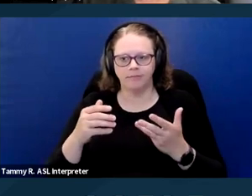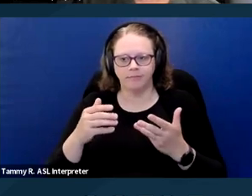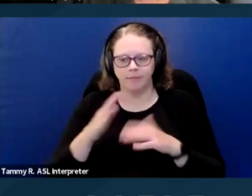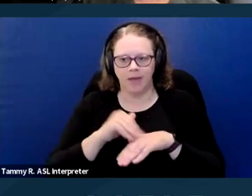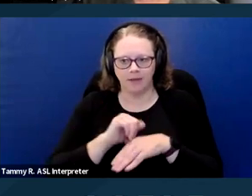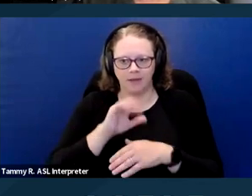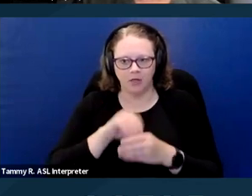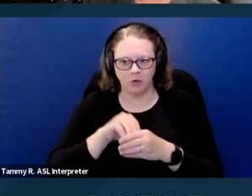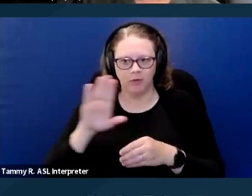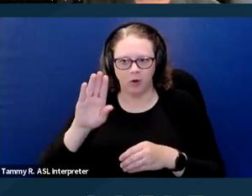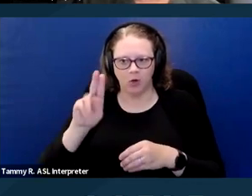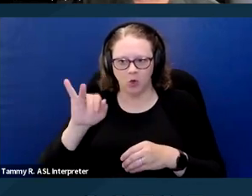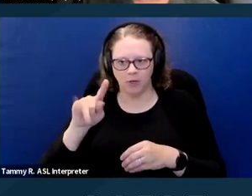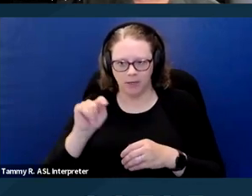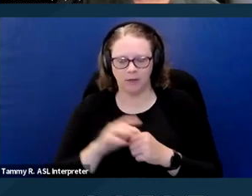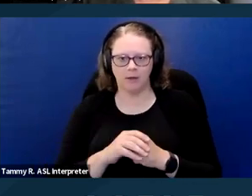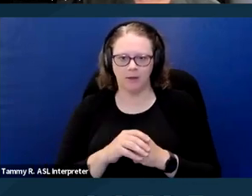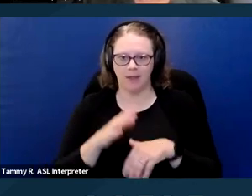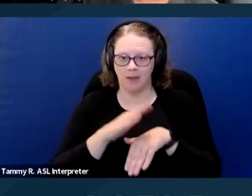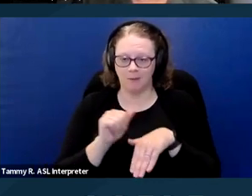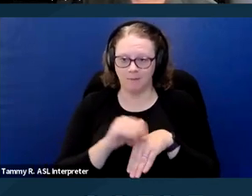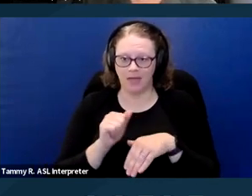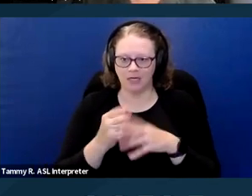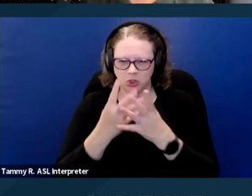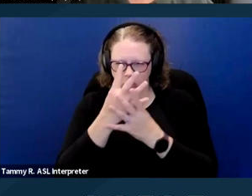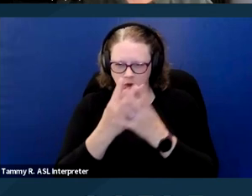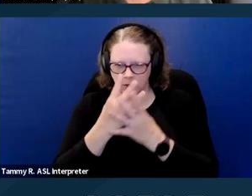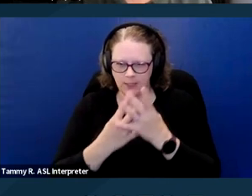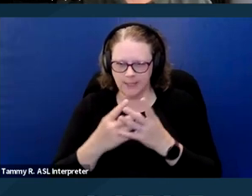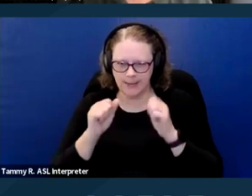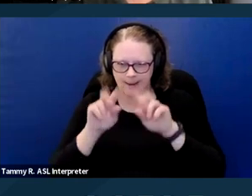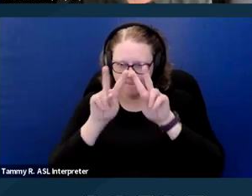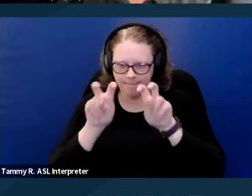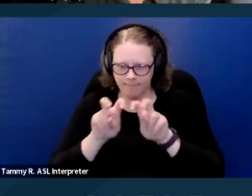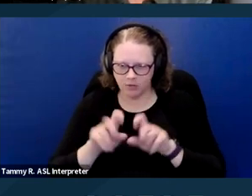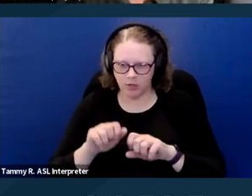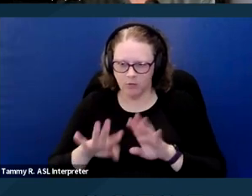Pet screening can seek out a variety of factors about an animal